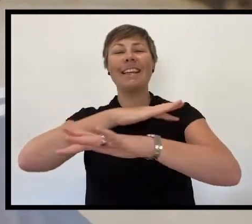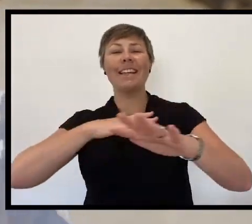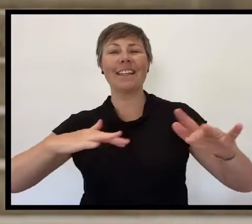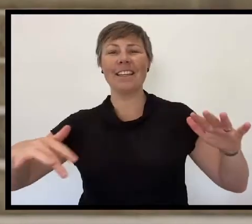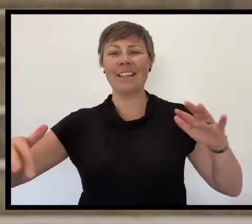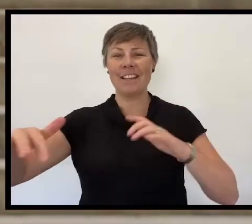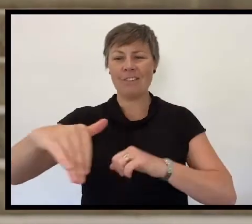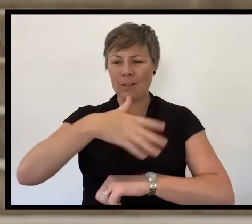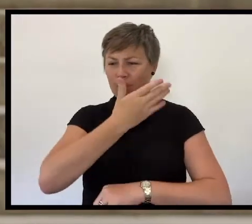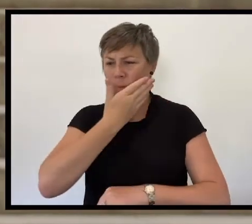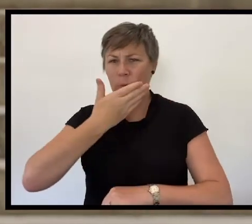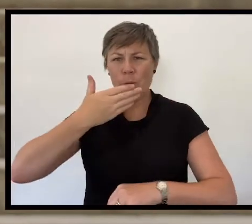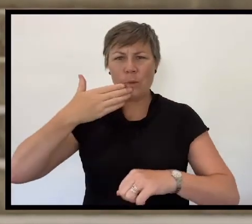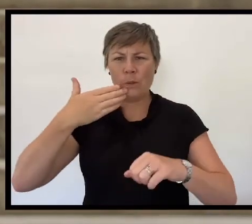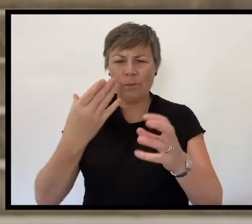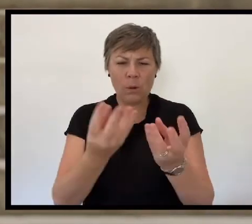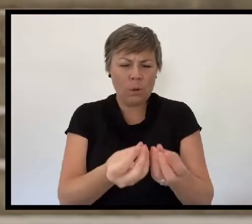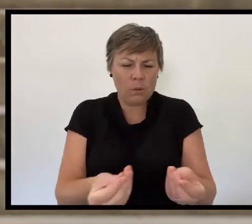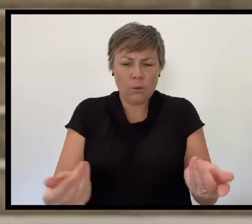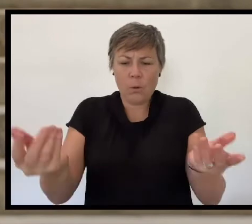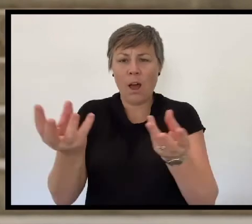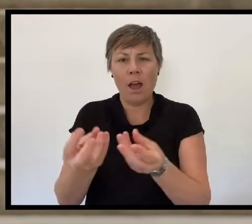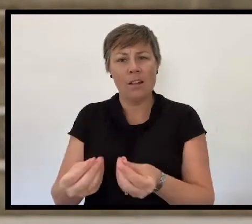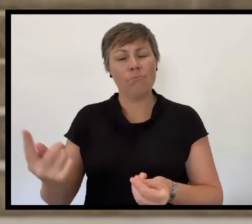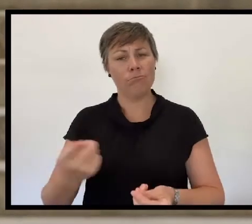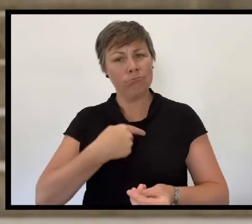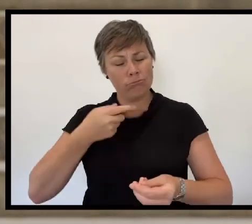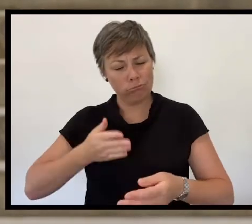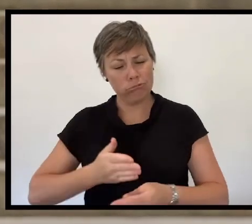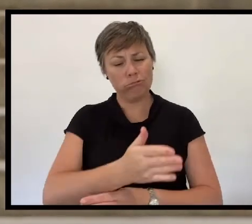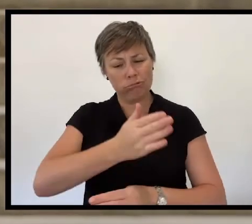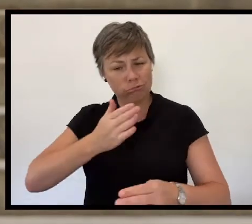with golden soil and wealth for toil